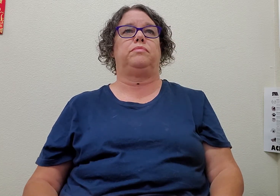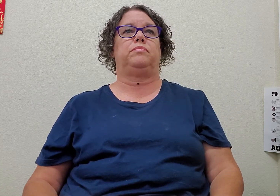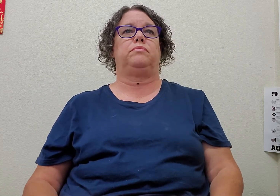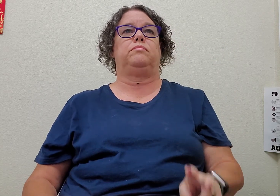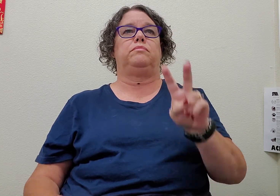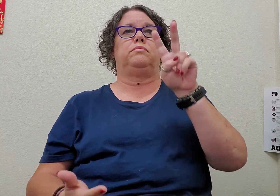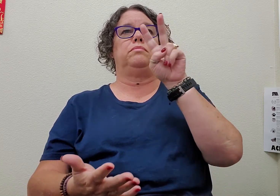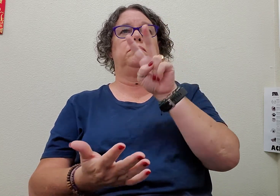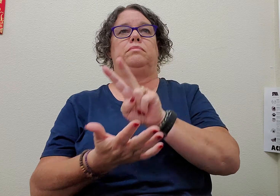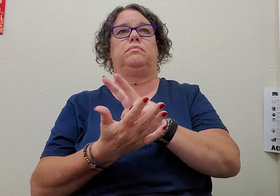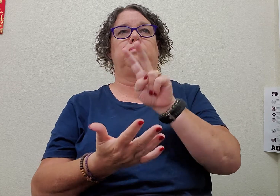lose game